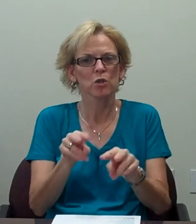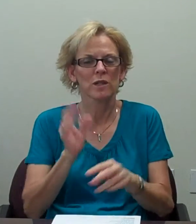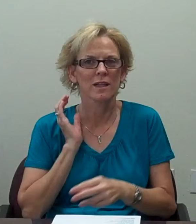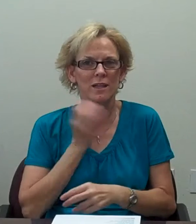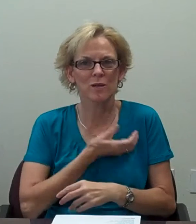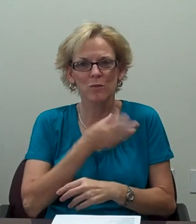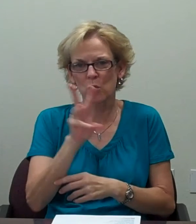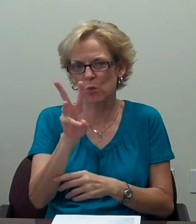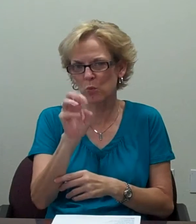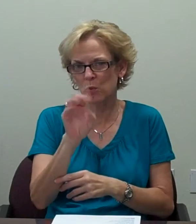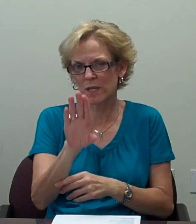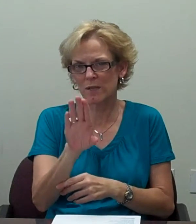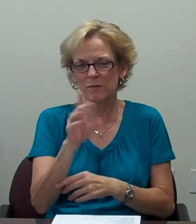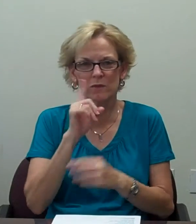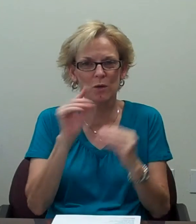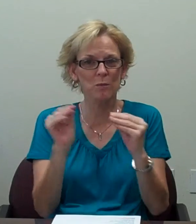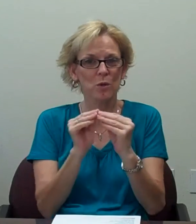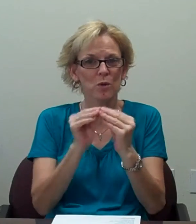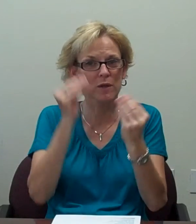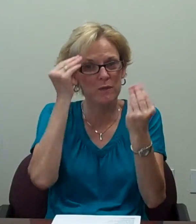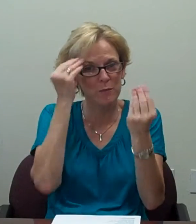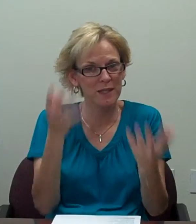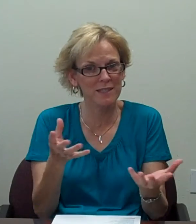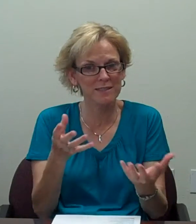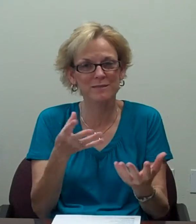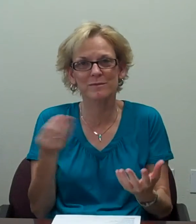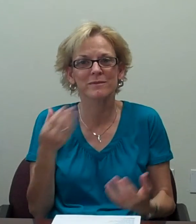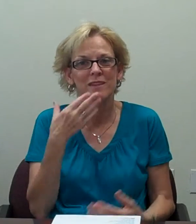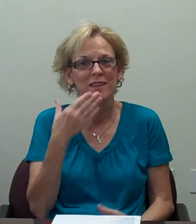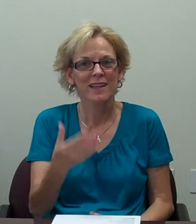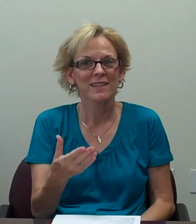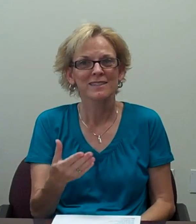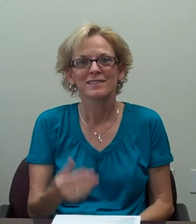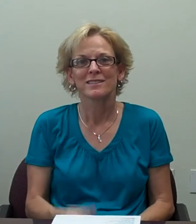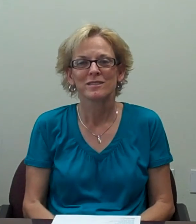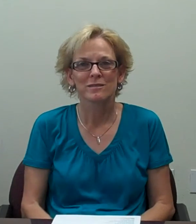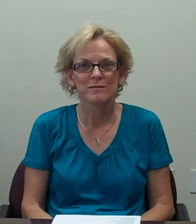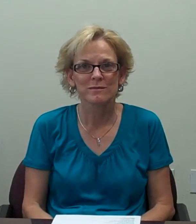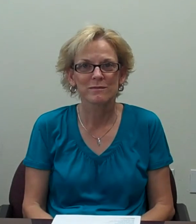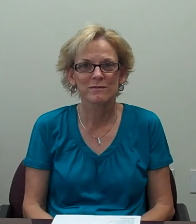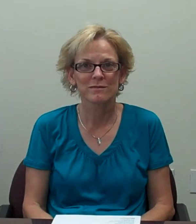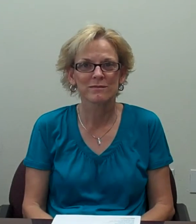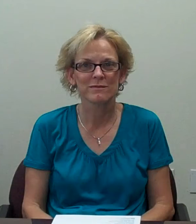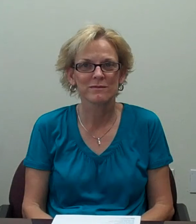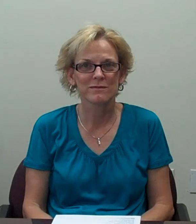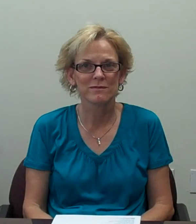there still is an opportunity to make a donation in her memory so please check out our website for more information. Thank you!